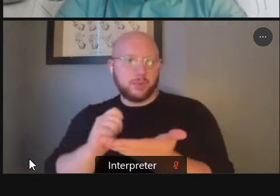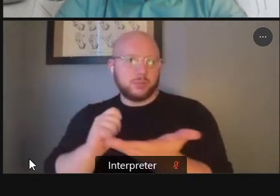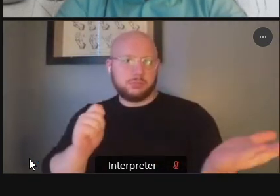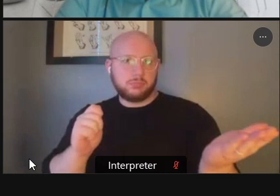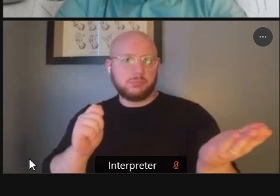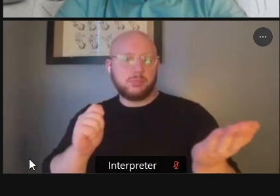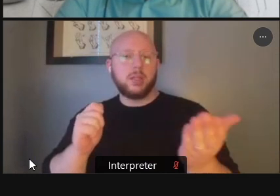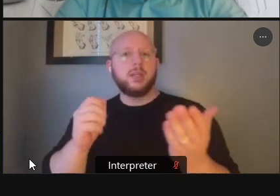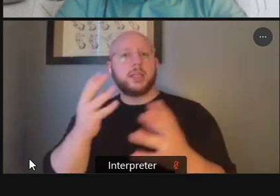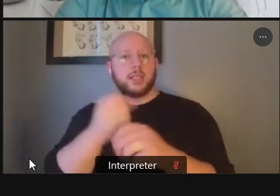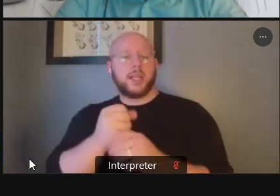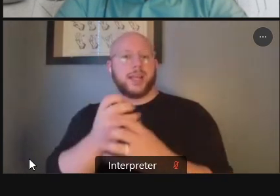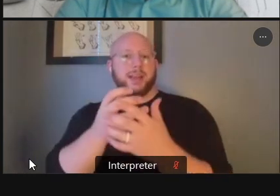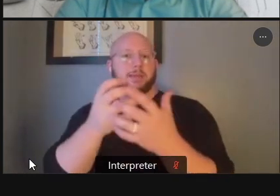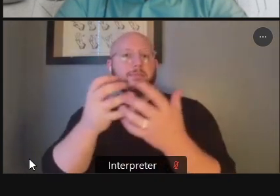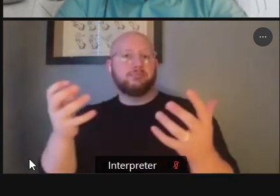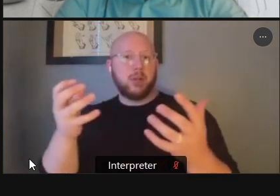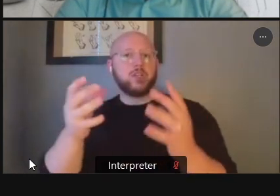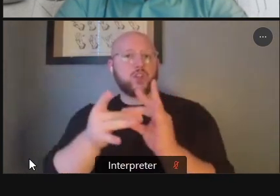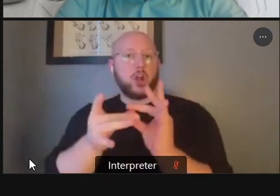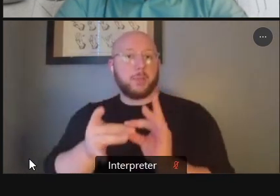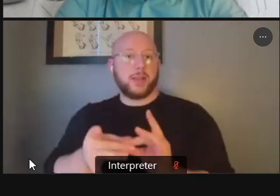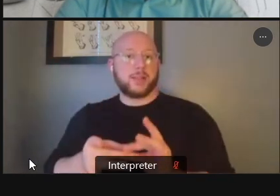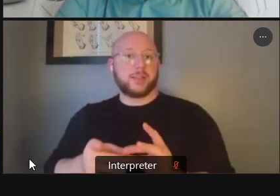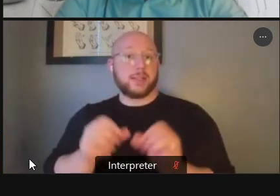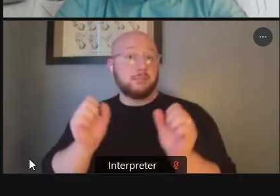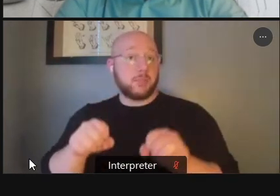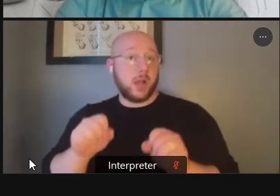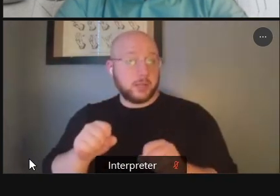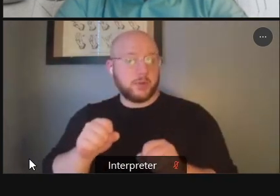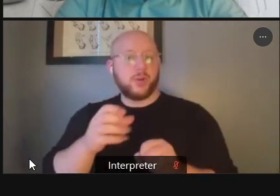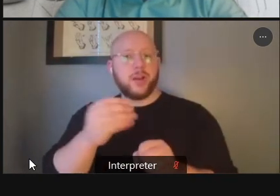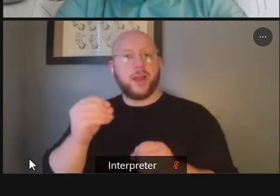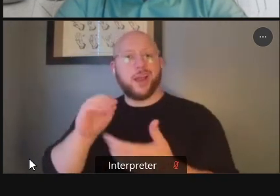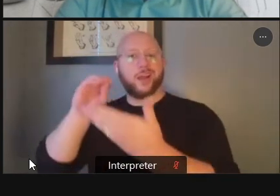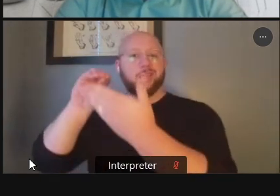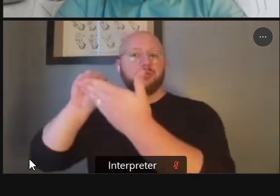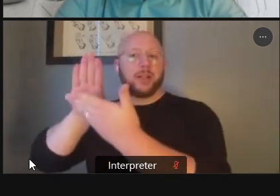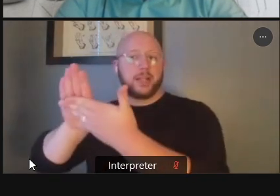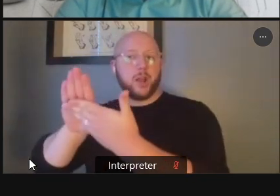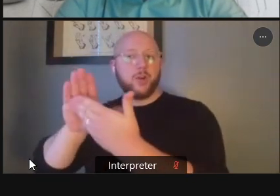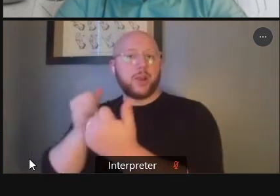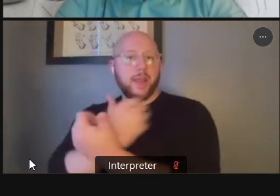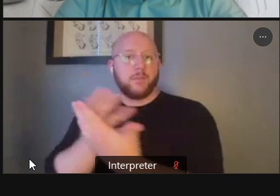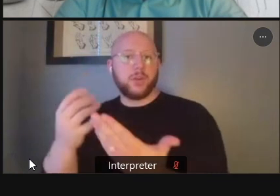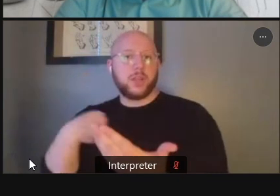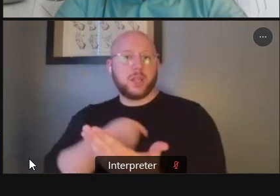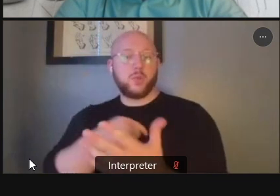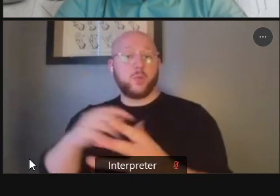um and we want to put those into you know we'll take everything that we receive um